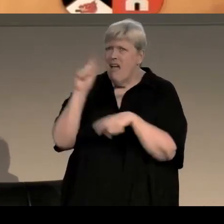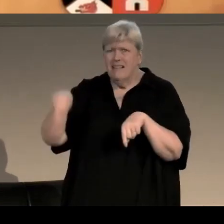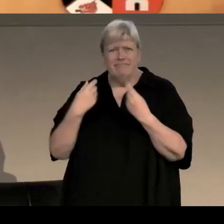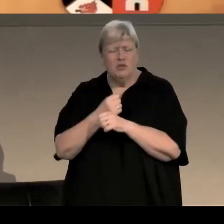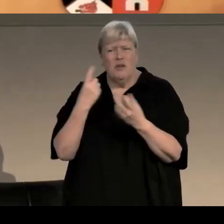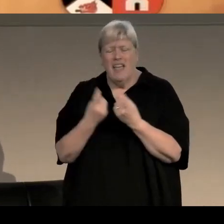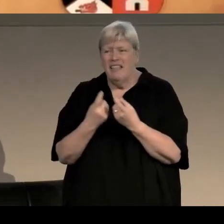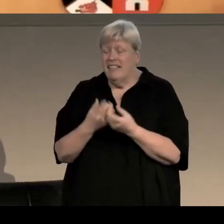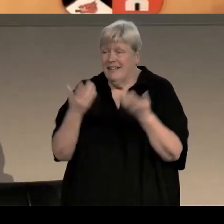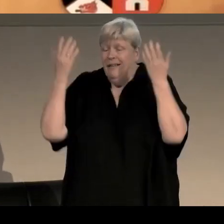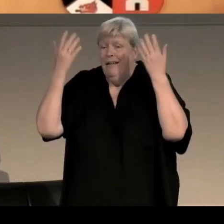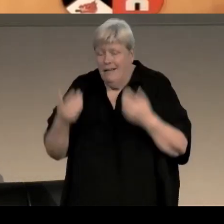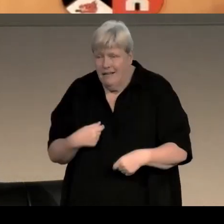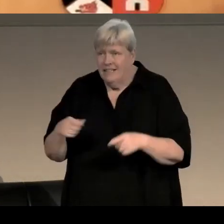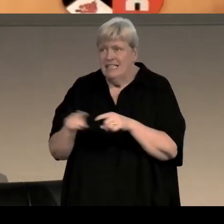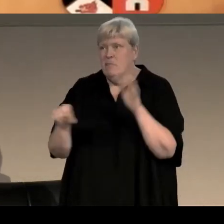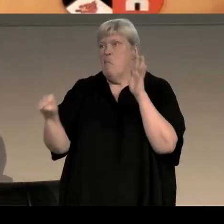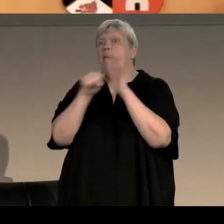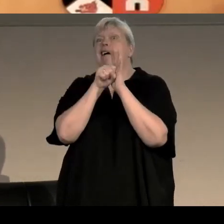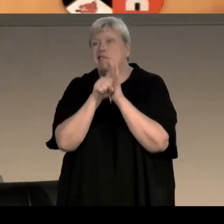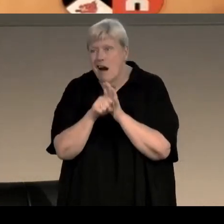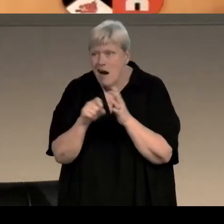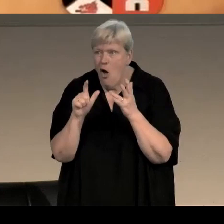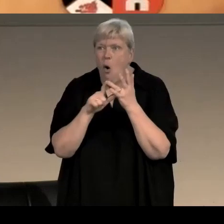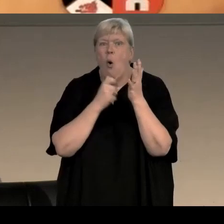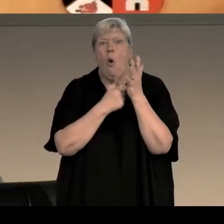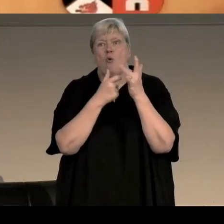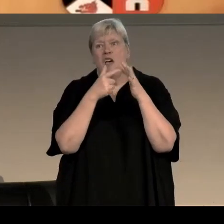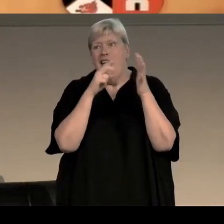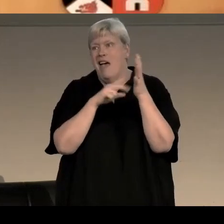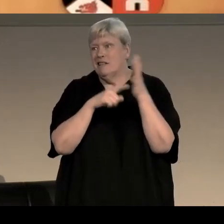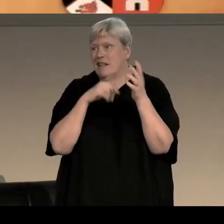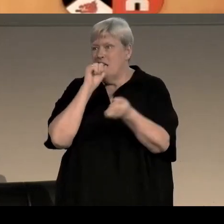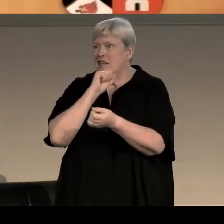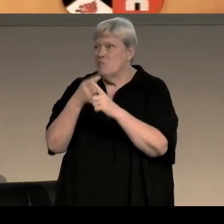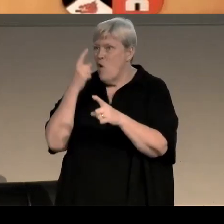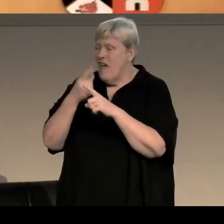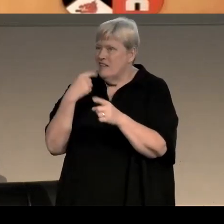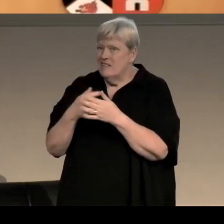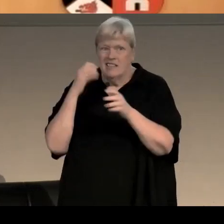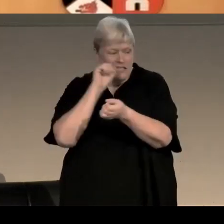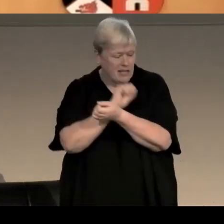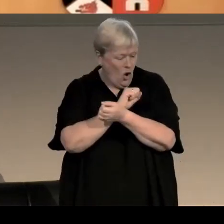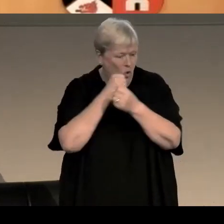‘It’s just like Murder on the Orient Express. Stuck on a train in a snowdrift.’ ‘Only without the murder,’ Allie pointed out.